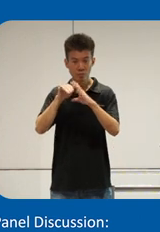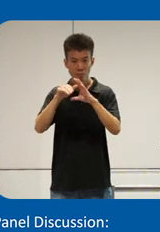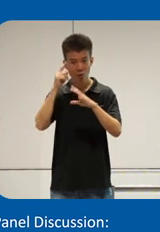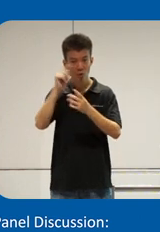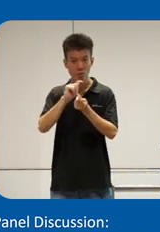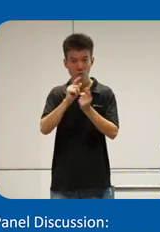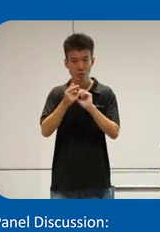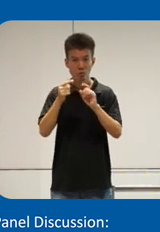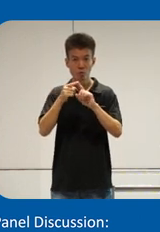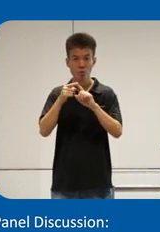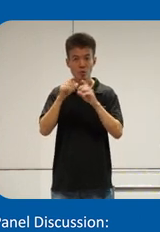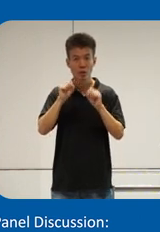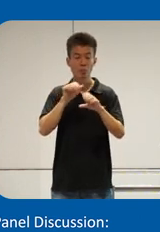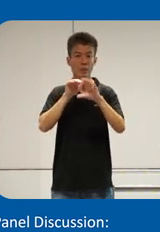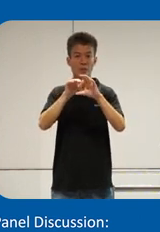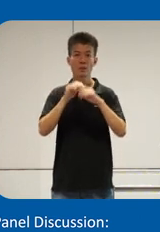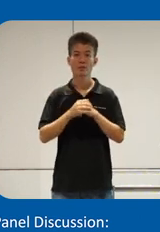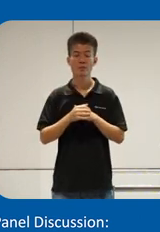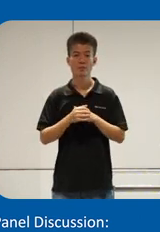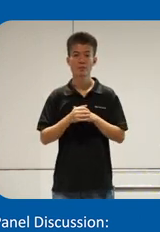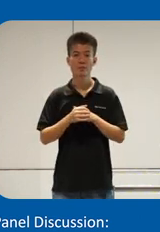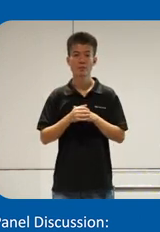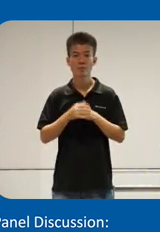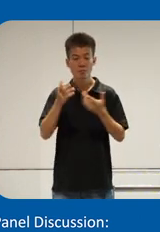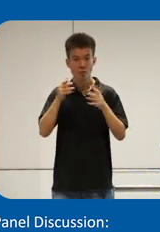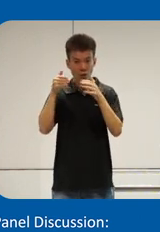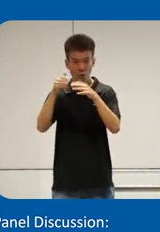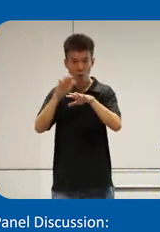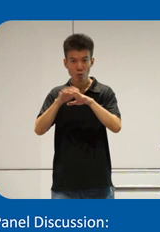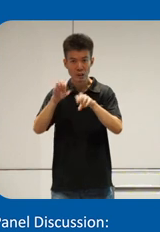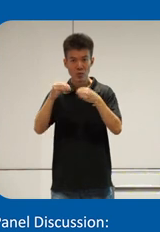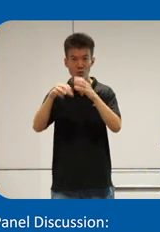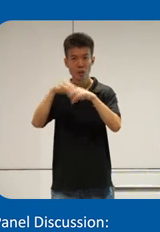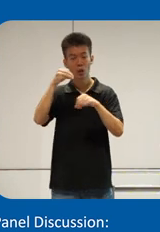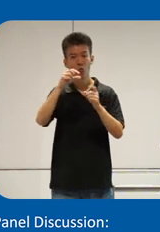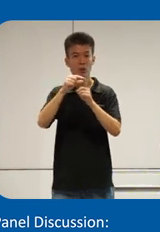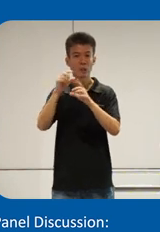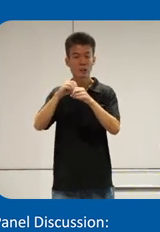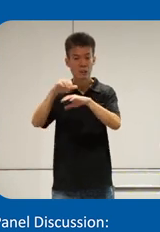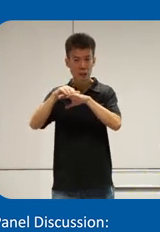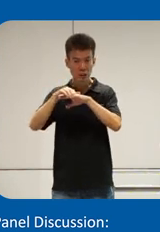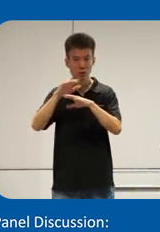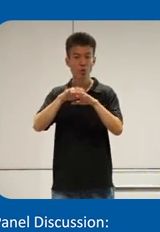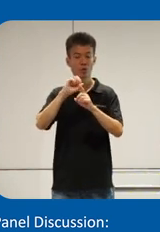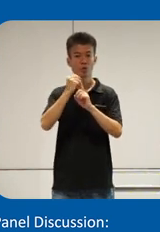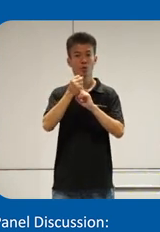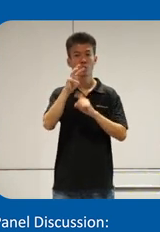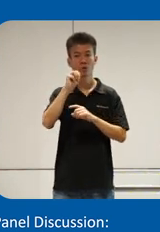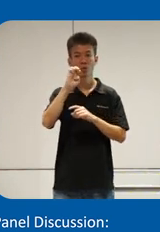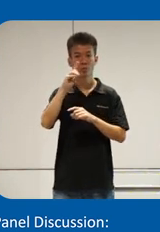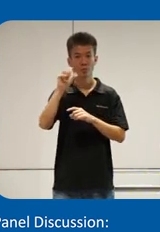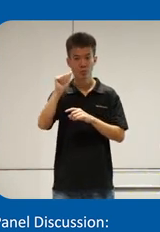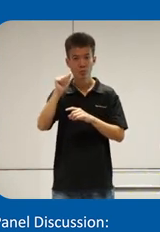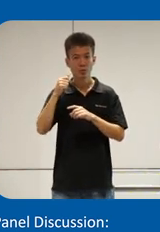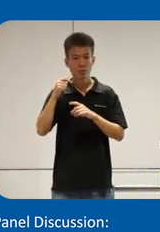into can be access so the focus on giving alext in image on social media so we'll translate it to